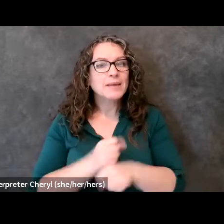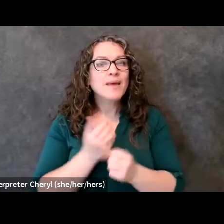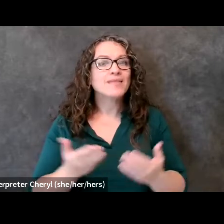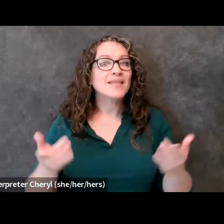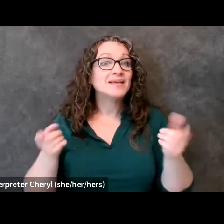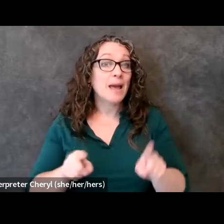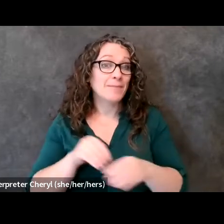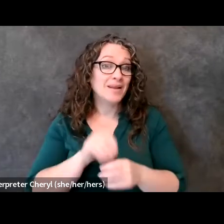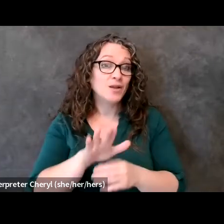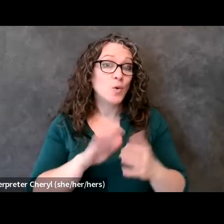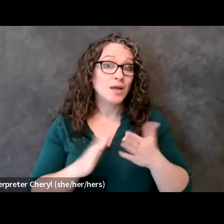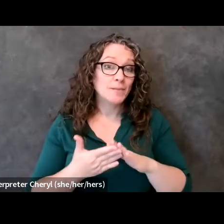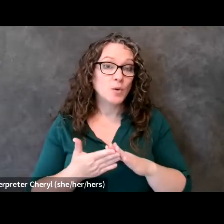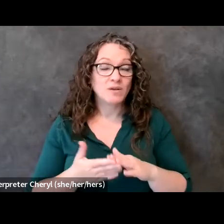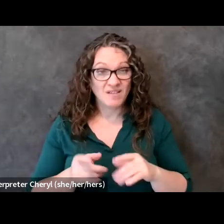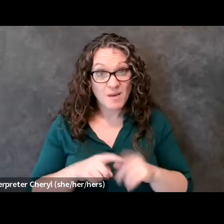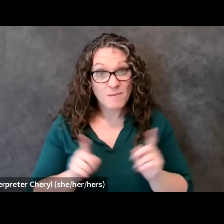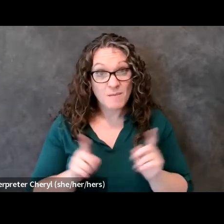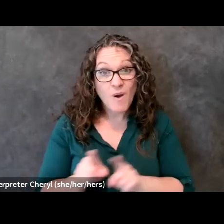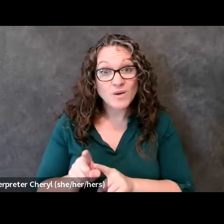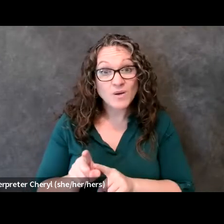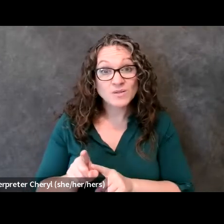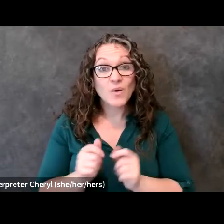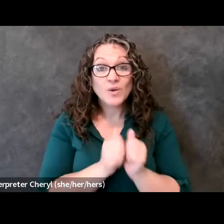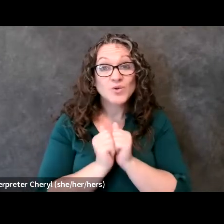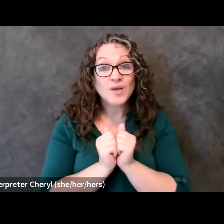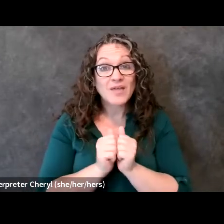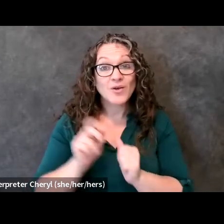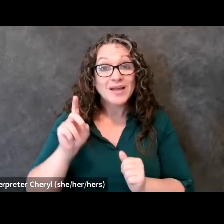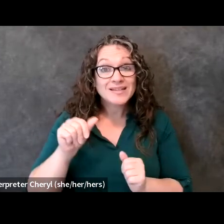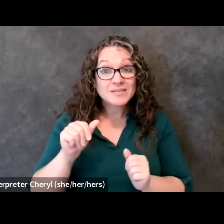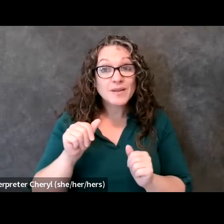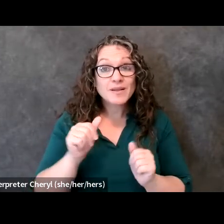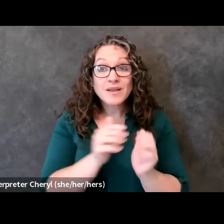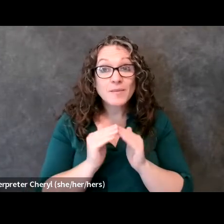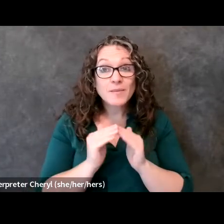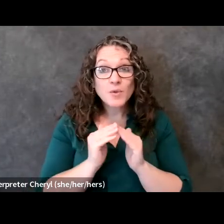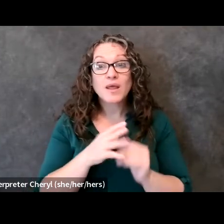but also together as a disability community and as a ylf family from across the nation